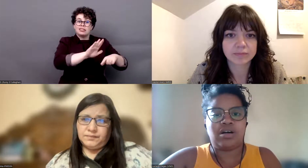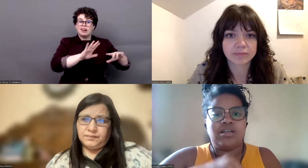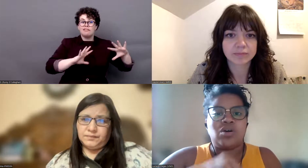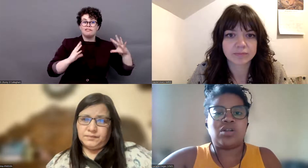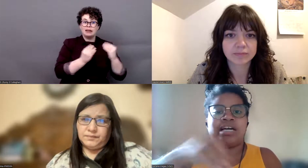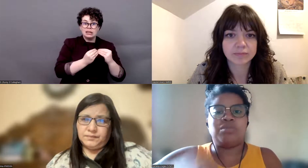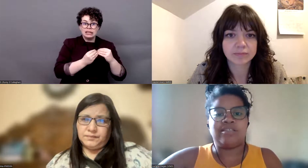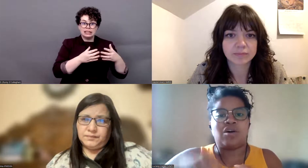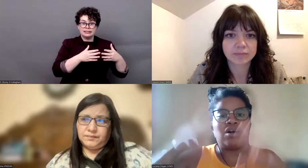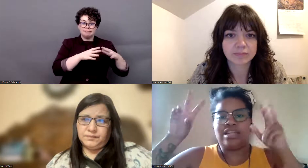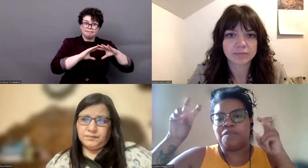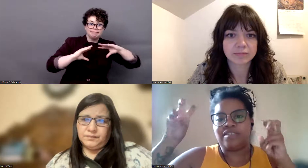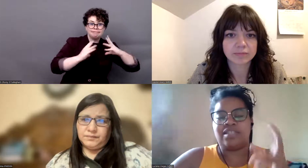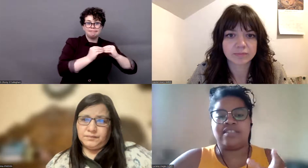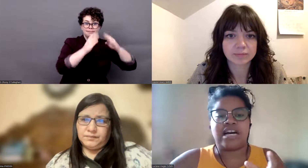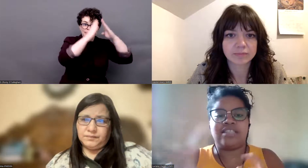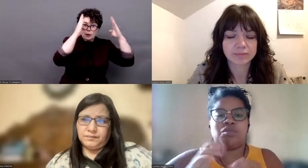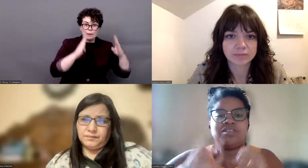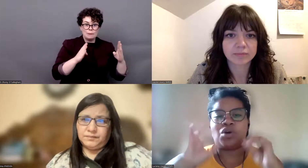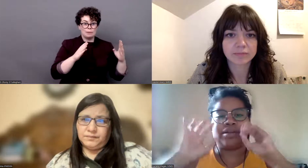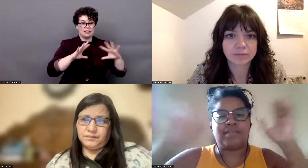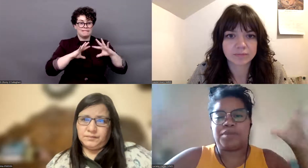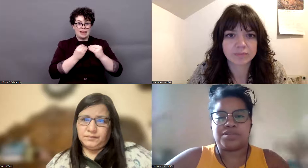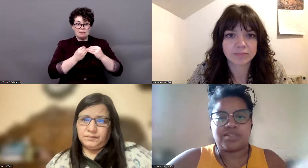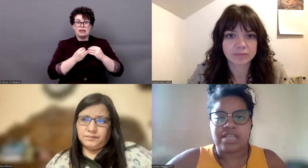of this whole situation, they are now preferring to